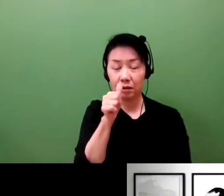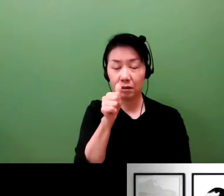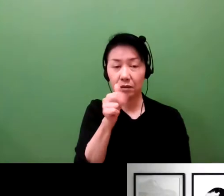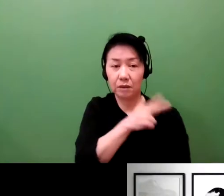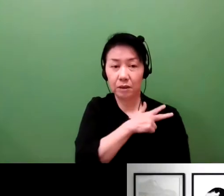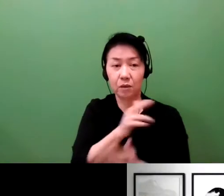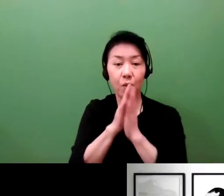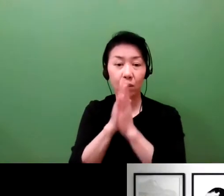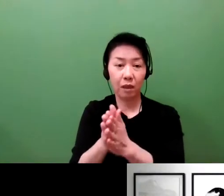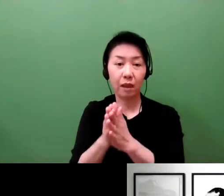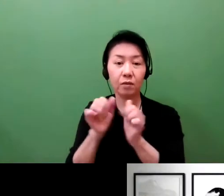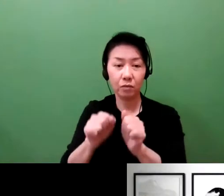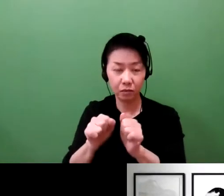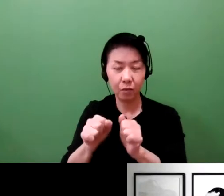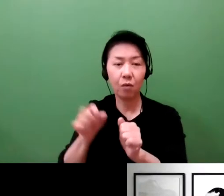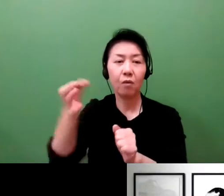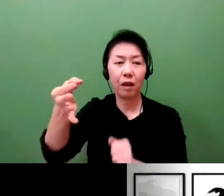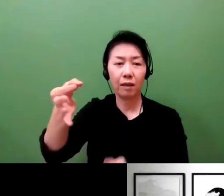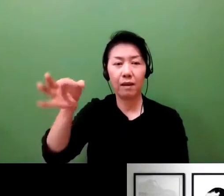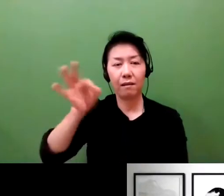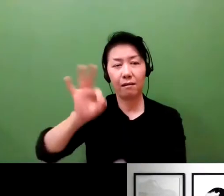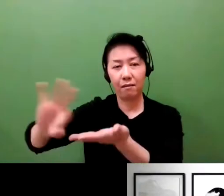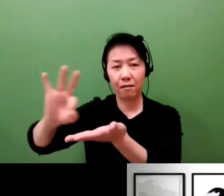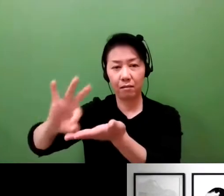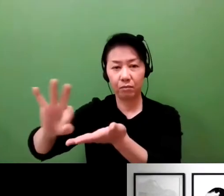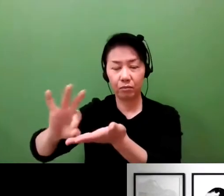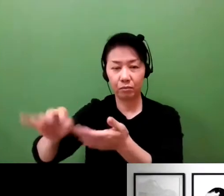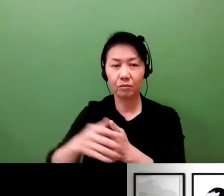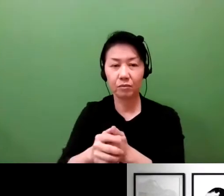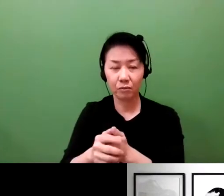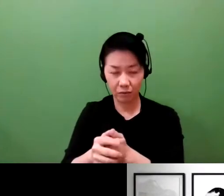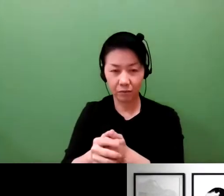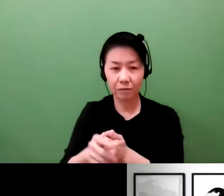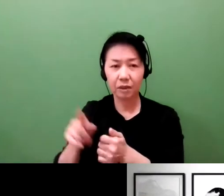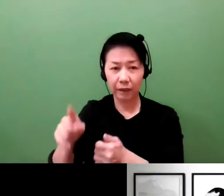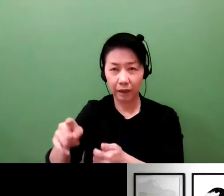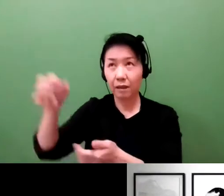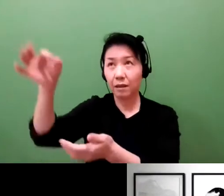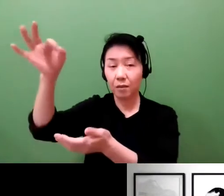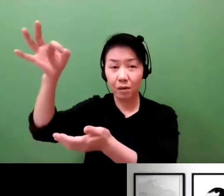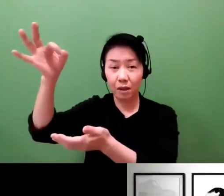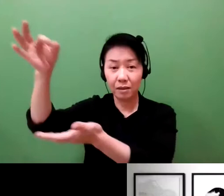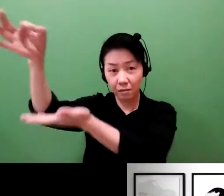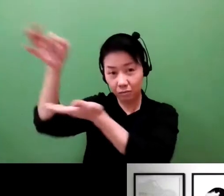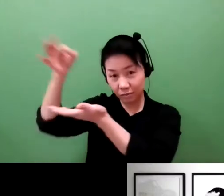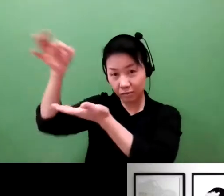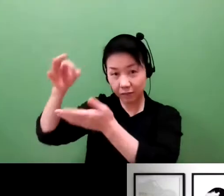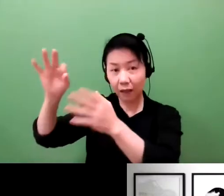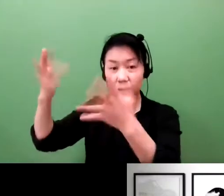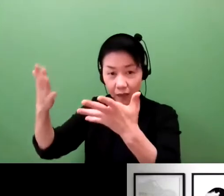the time charges huge. And therefore, without procurement from investors,